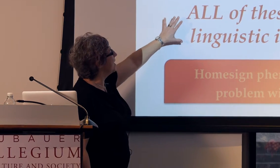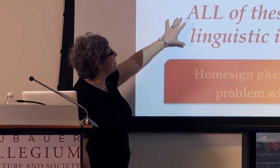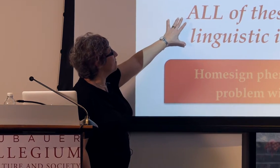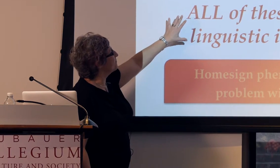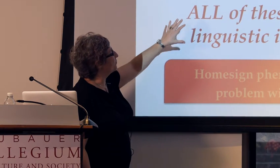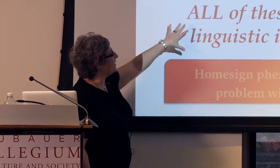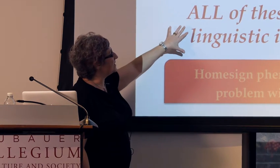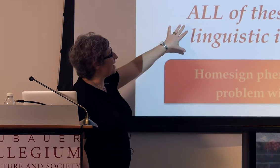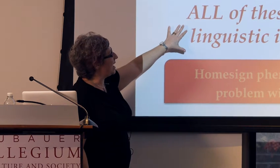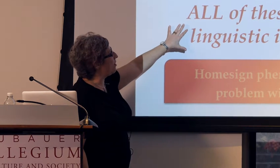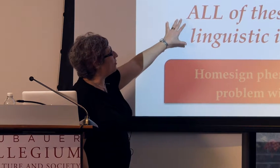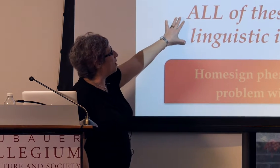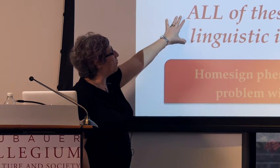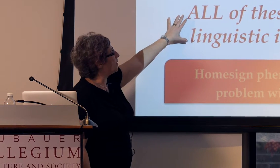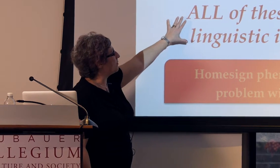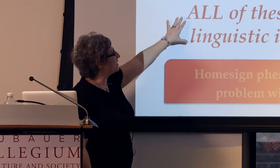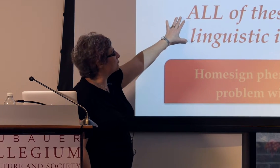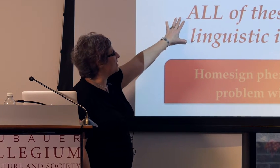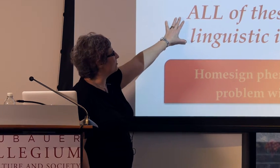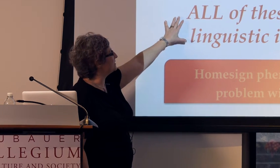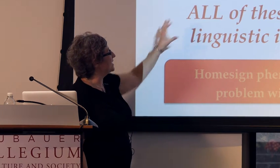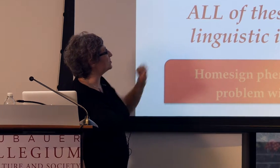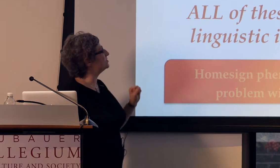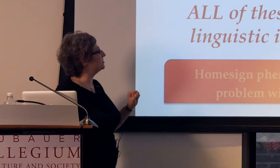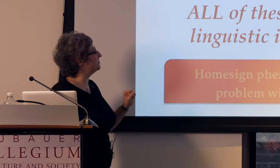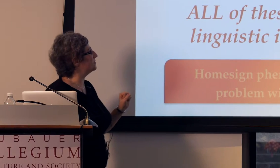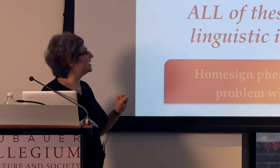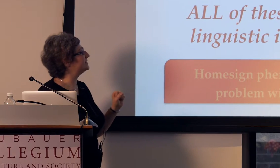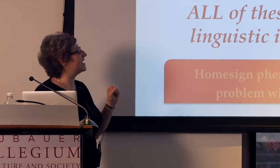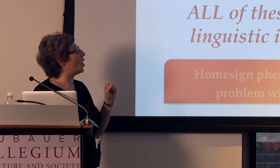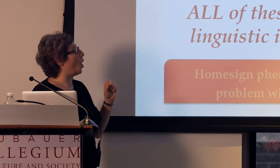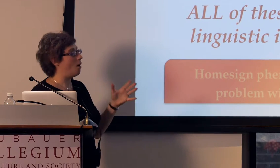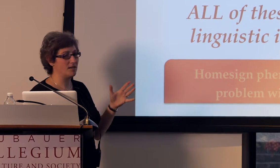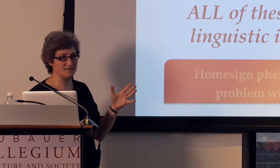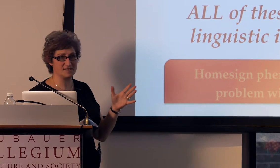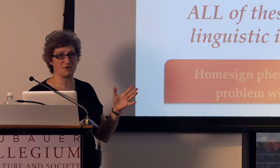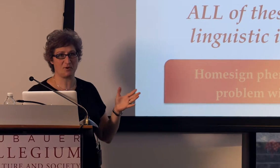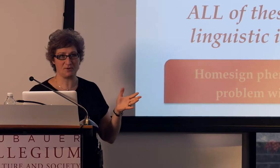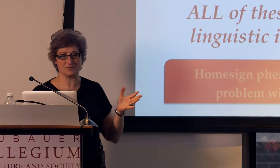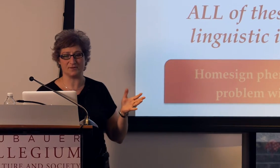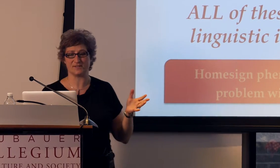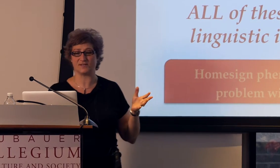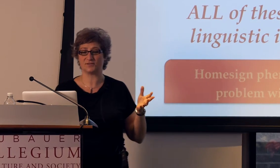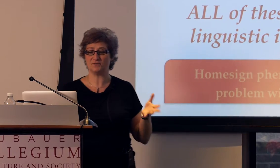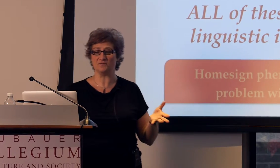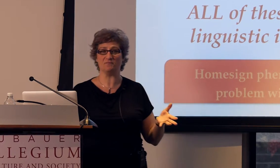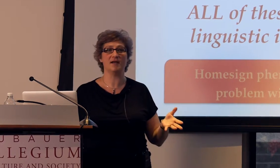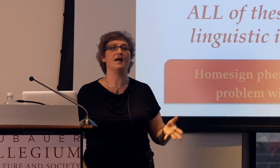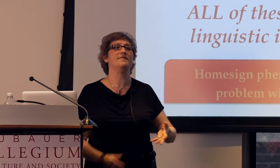But for right now, what I want to draw your attention to, is that all of these proposals assume